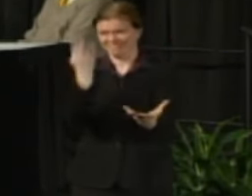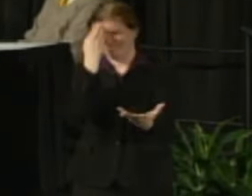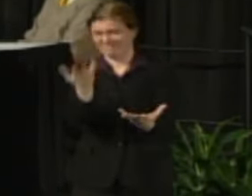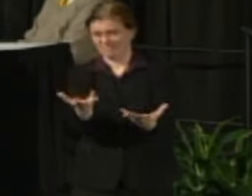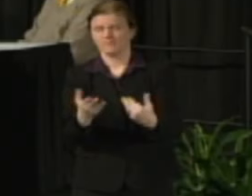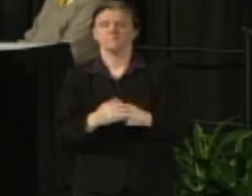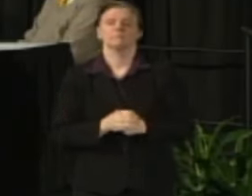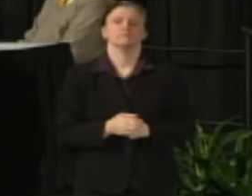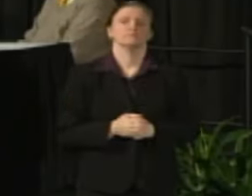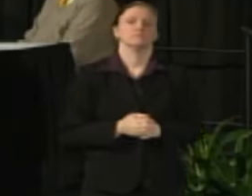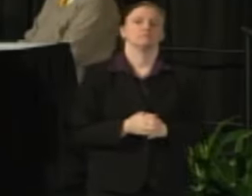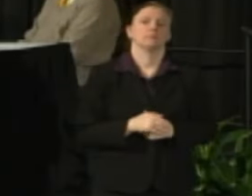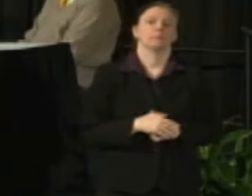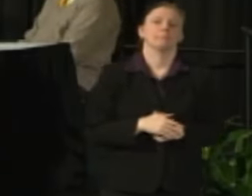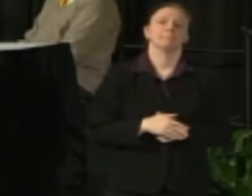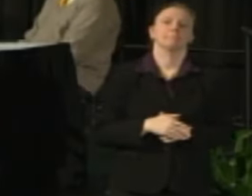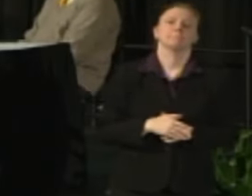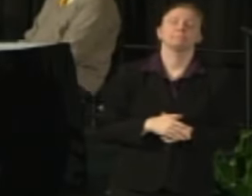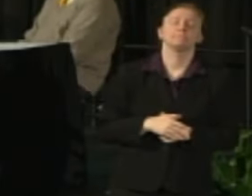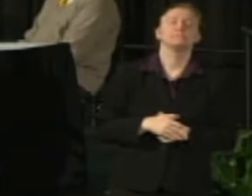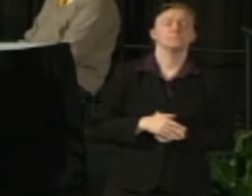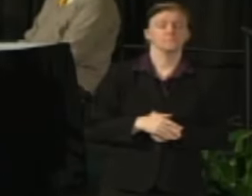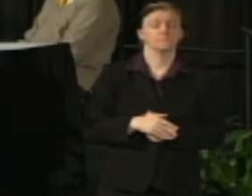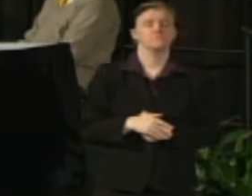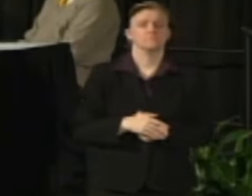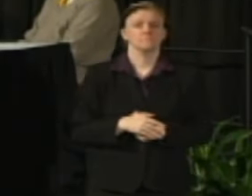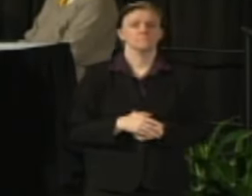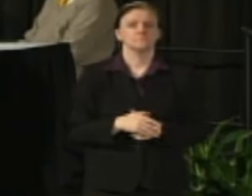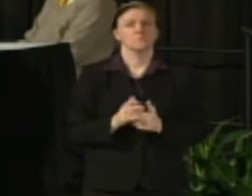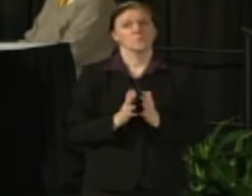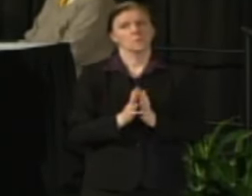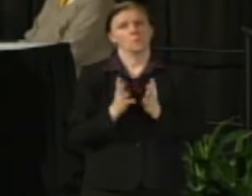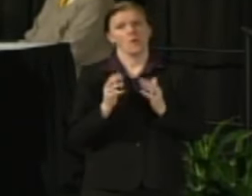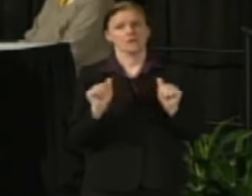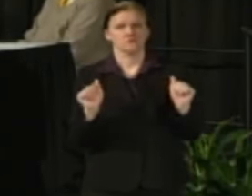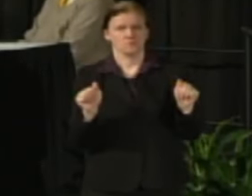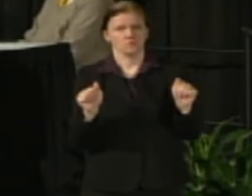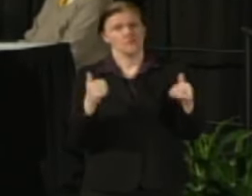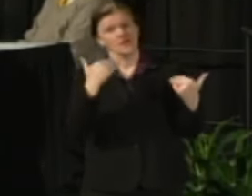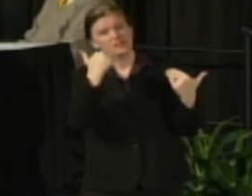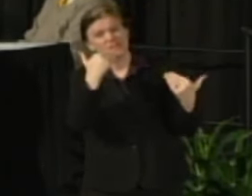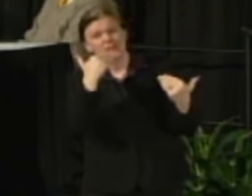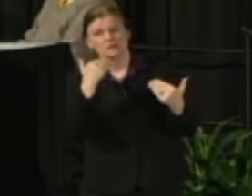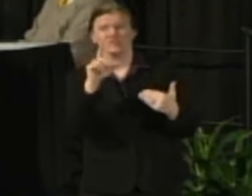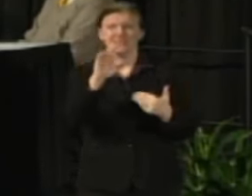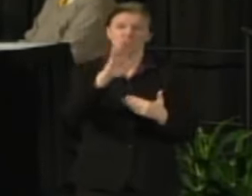I also would ask you that as much as I continue to thank you and we need your input it's